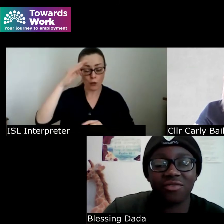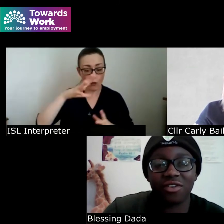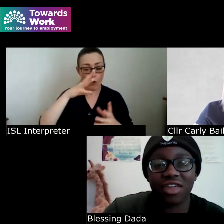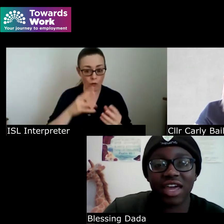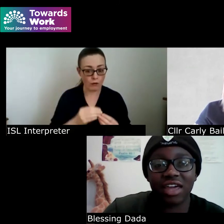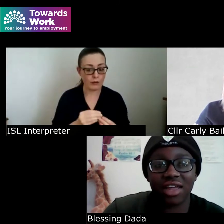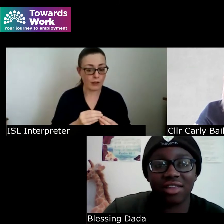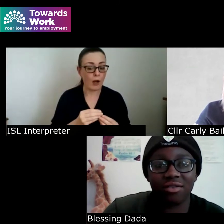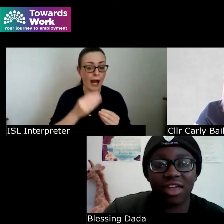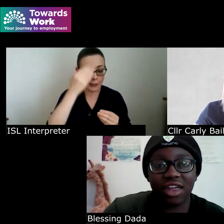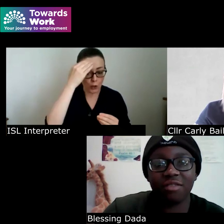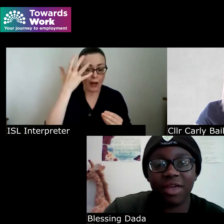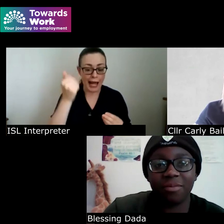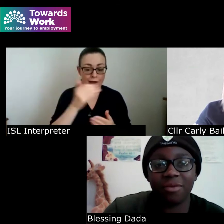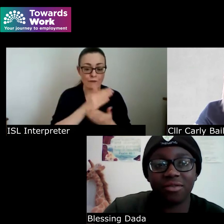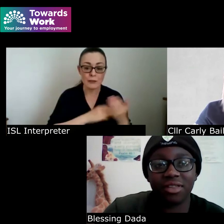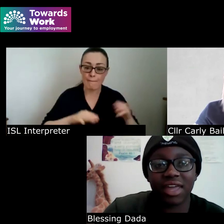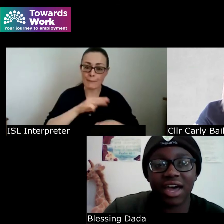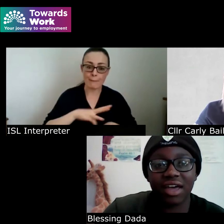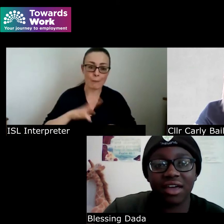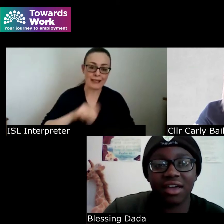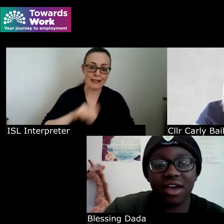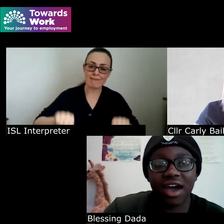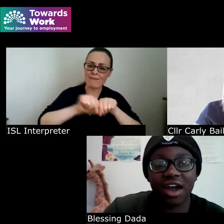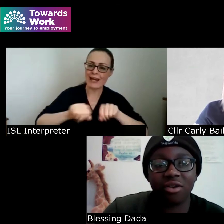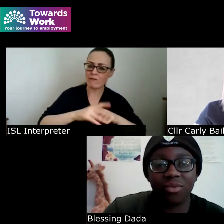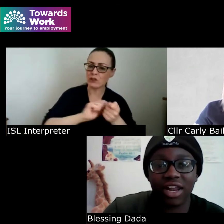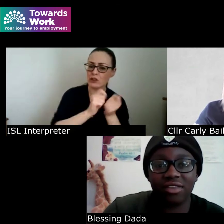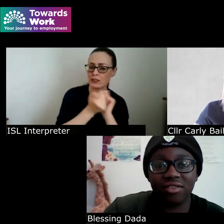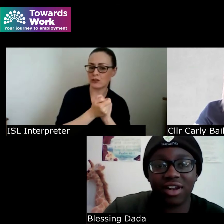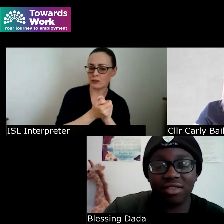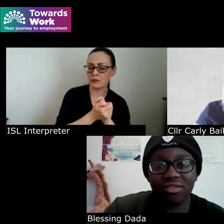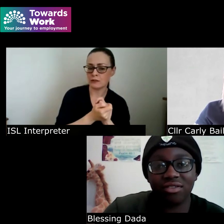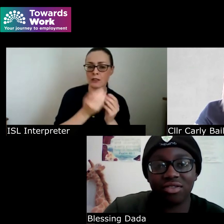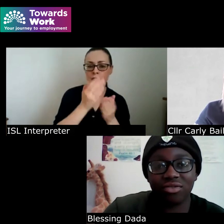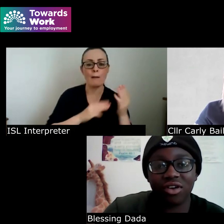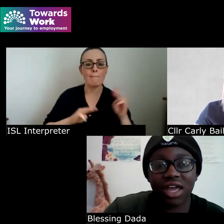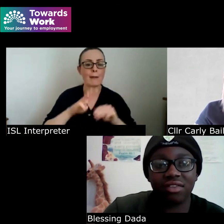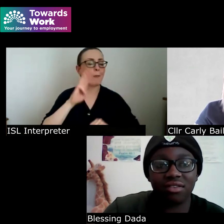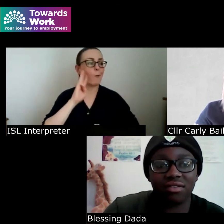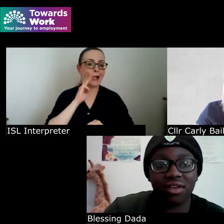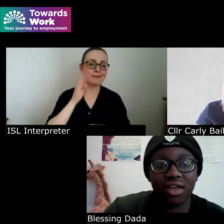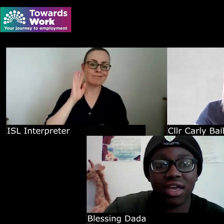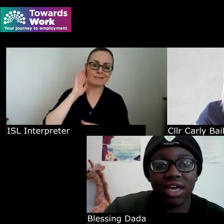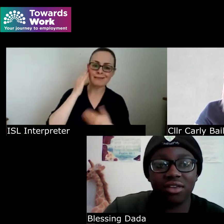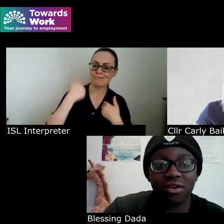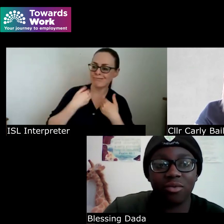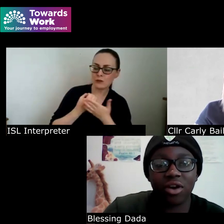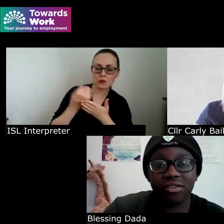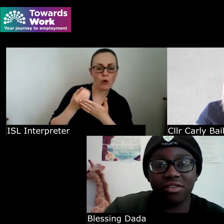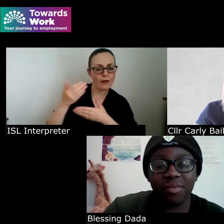for a change and there is people that are willing to listen to your story and you know wanting to be